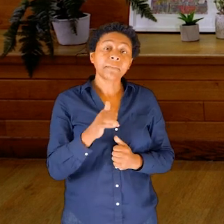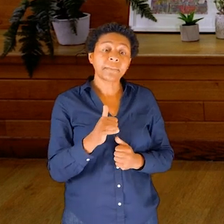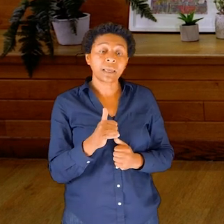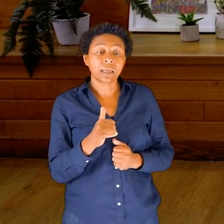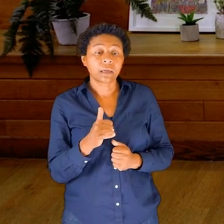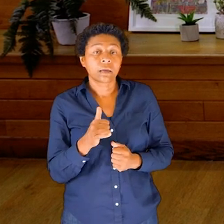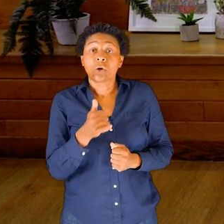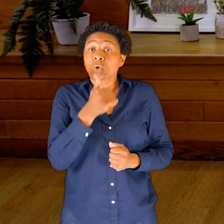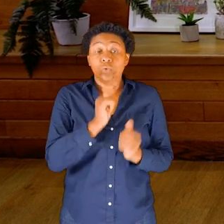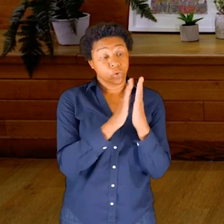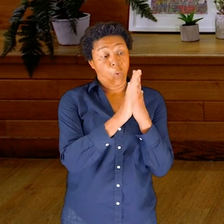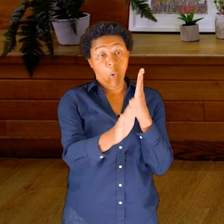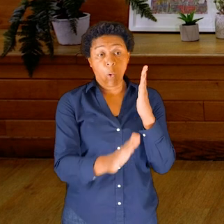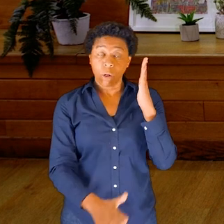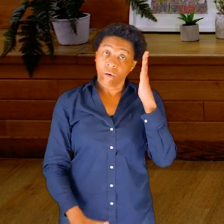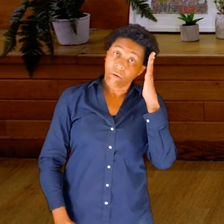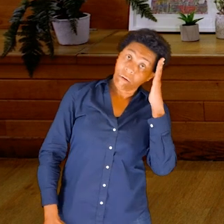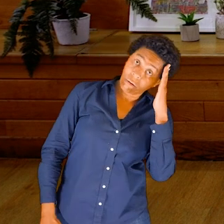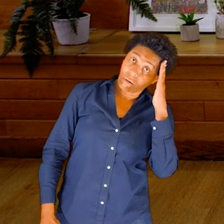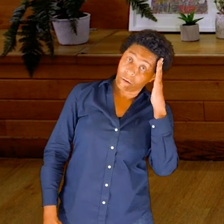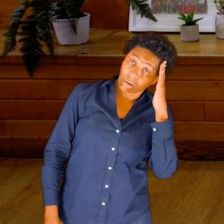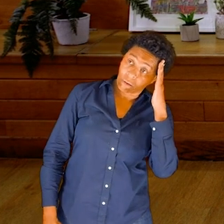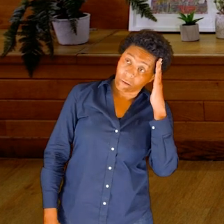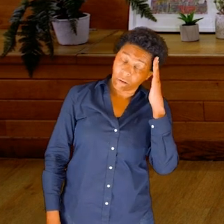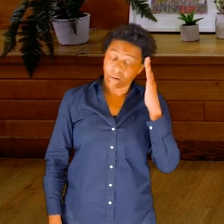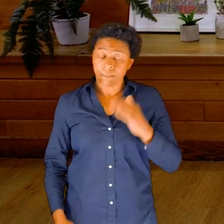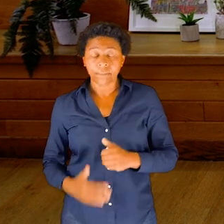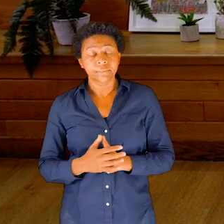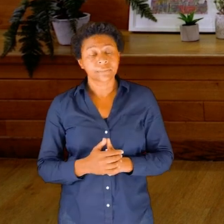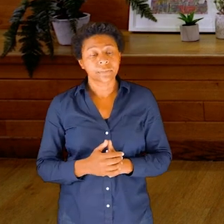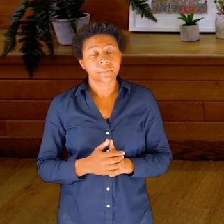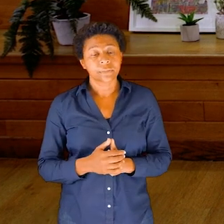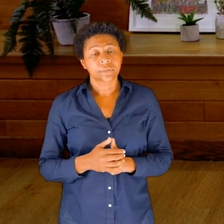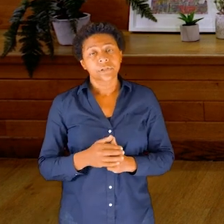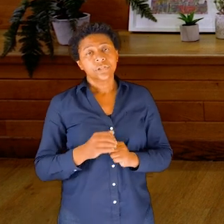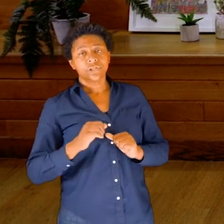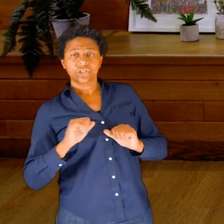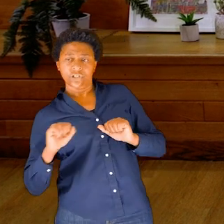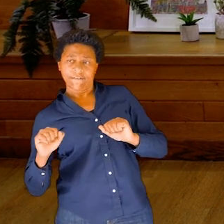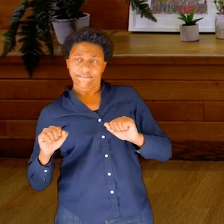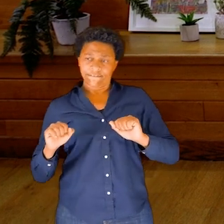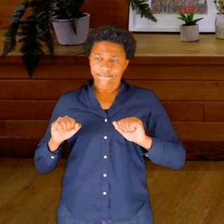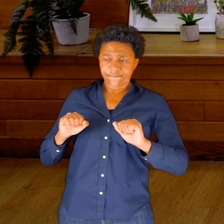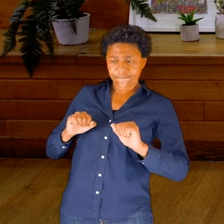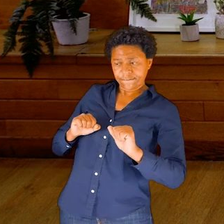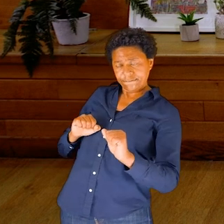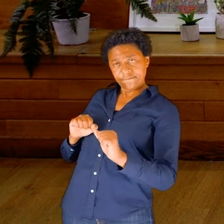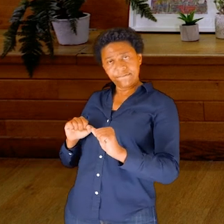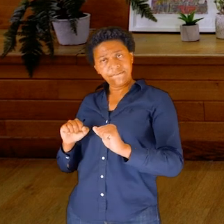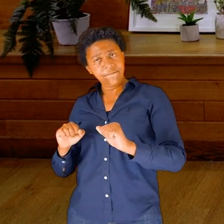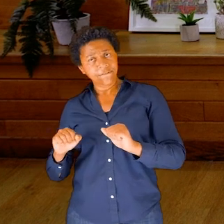example, a wall, shifting and perhaps using your bottle as well.